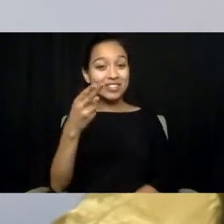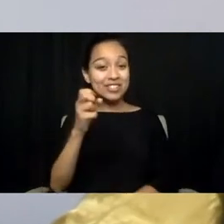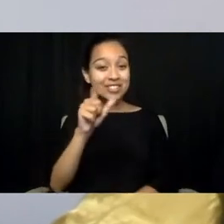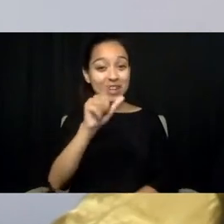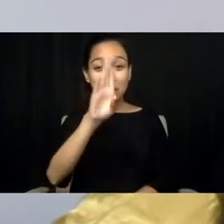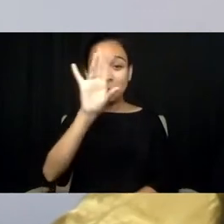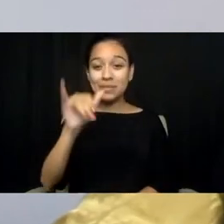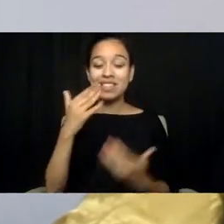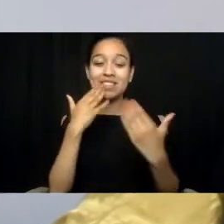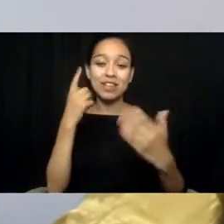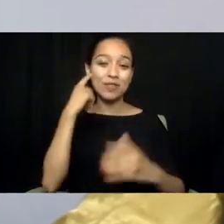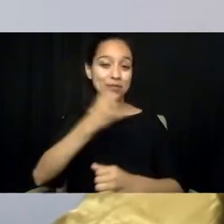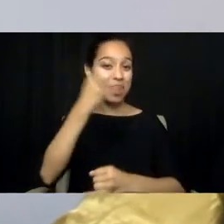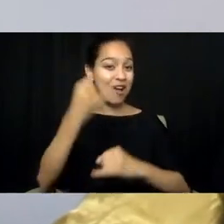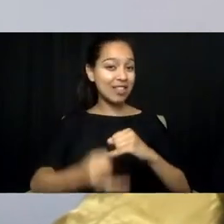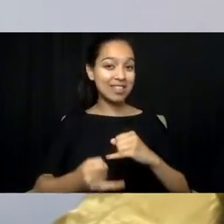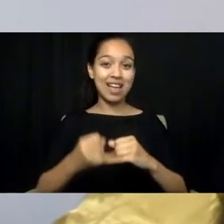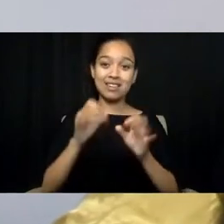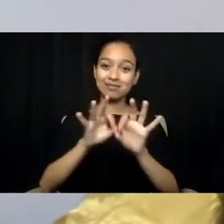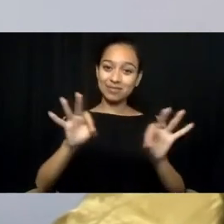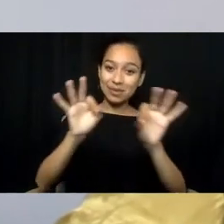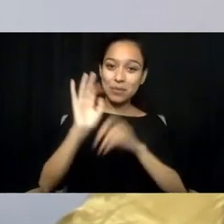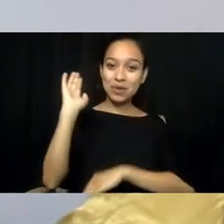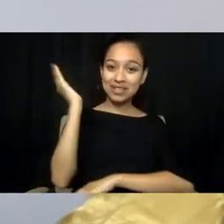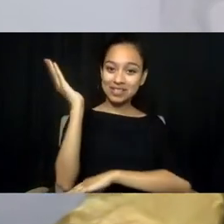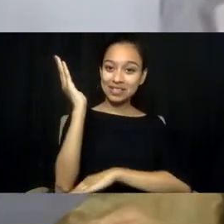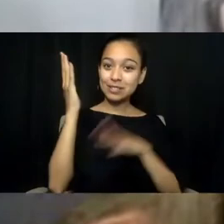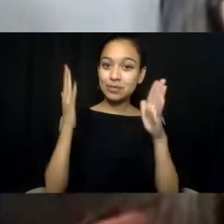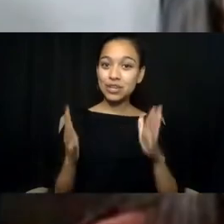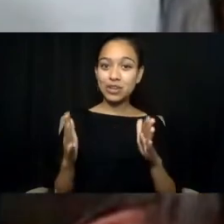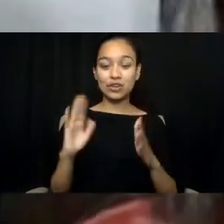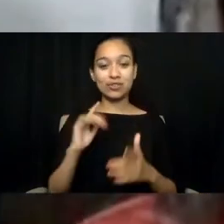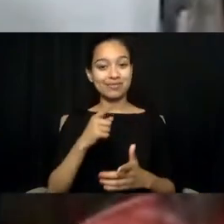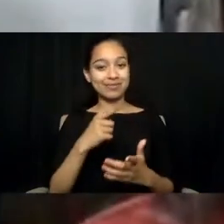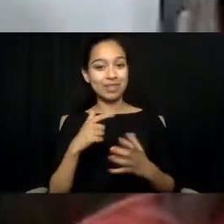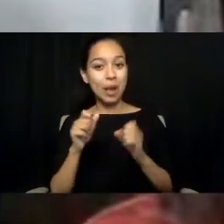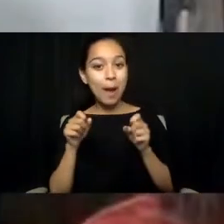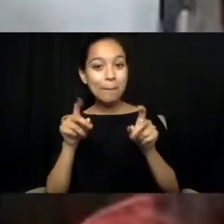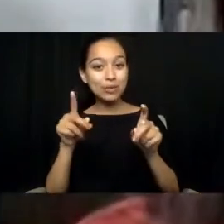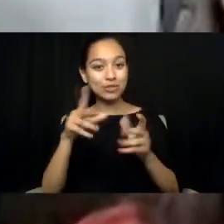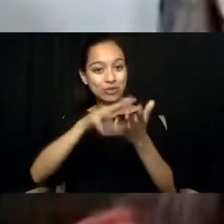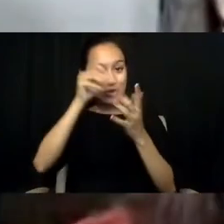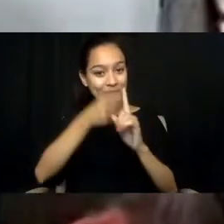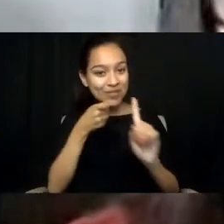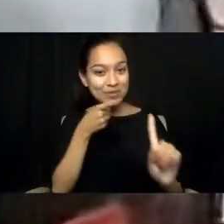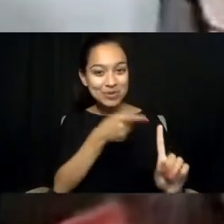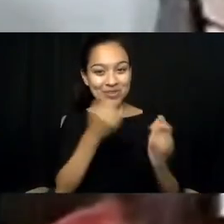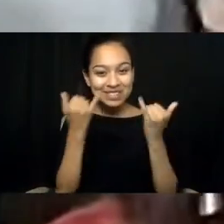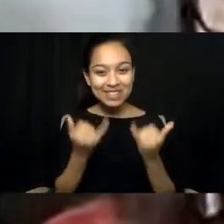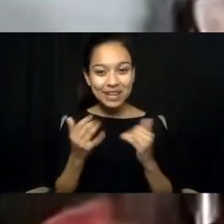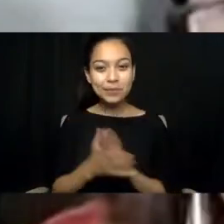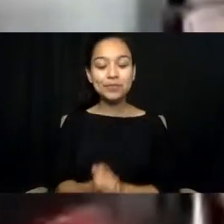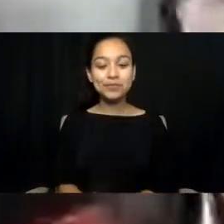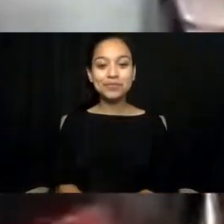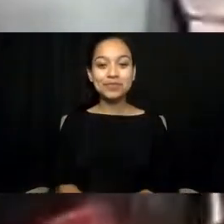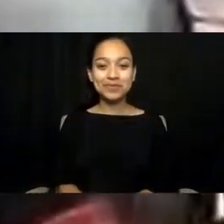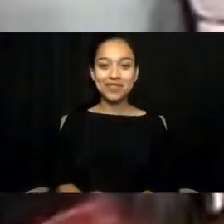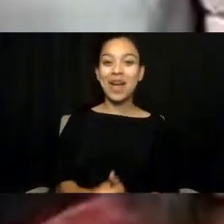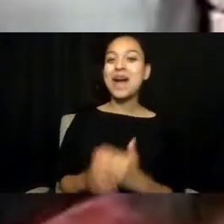We are so grateful for the opportunity to learn from you. Yakookay. Thank you.